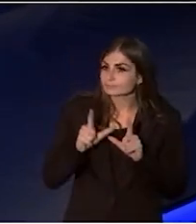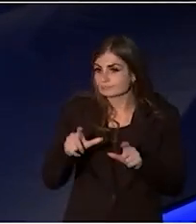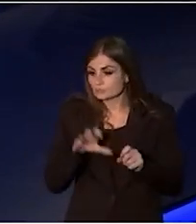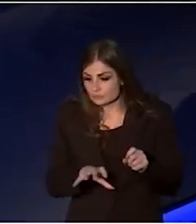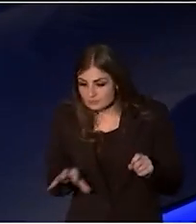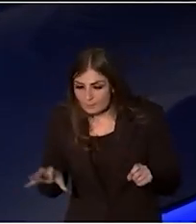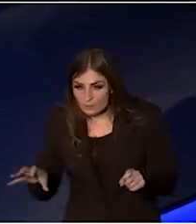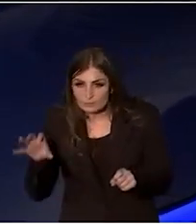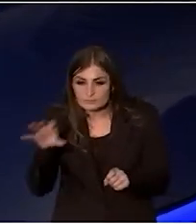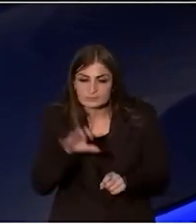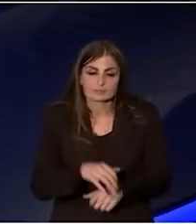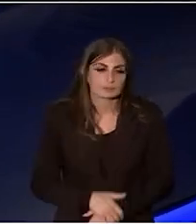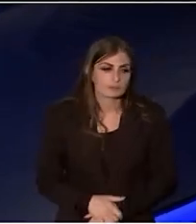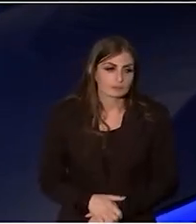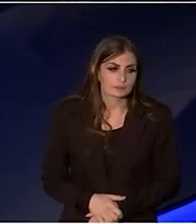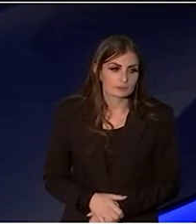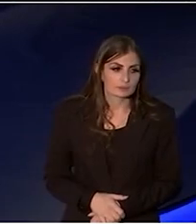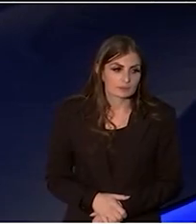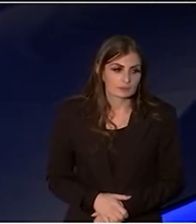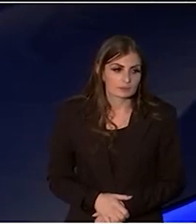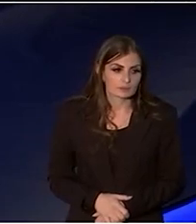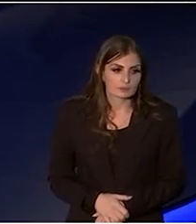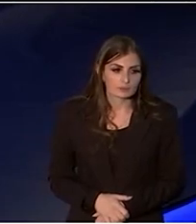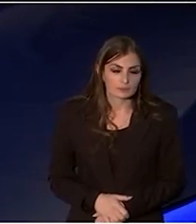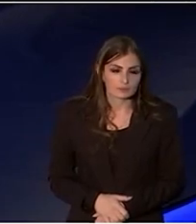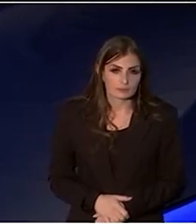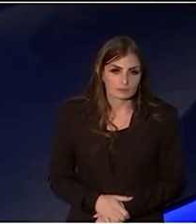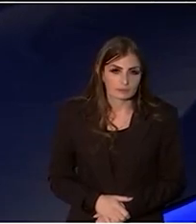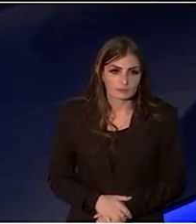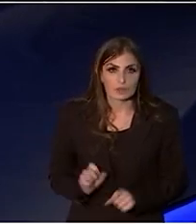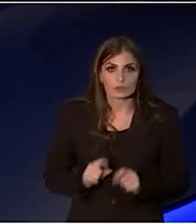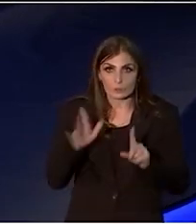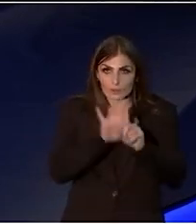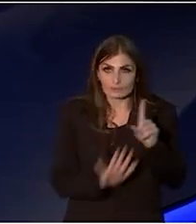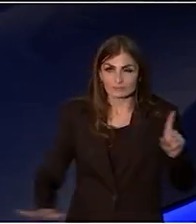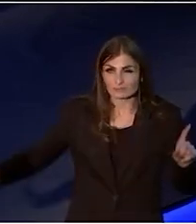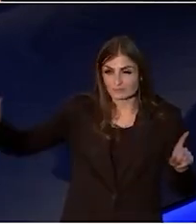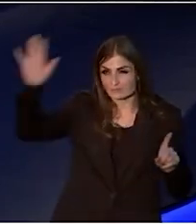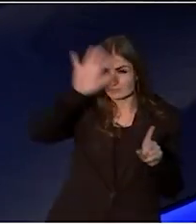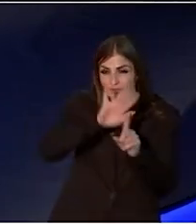We're going out to the regions, but not simply